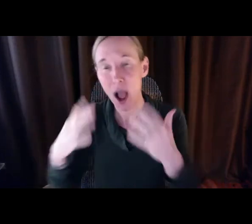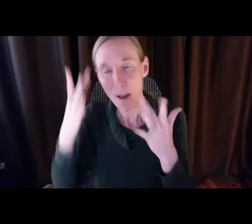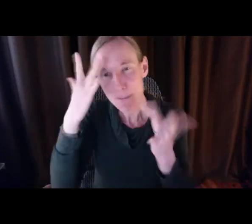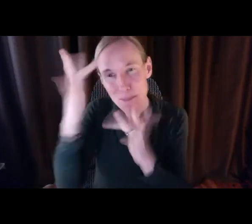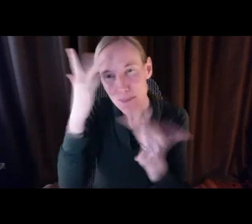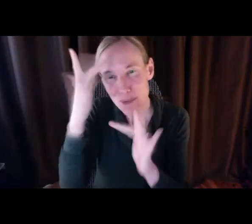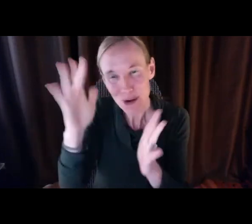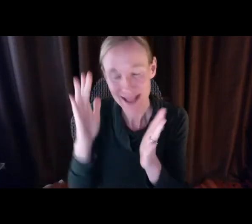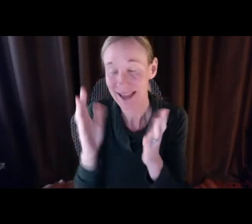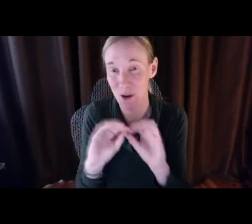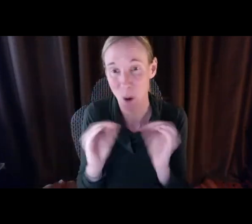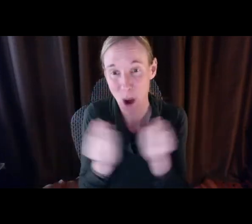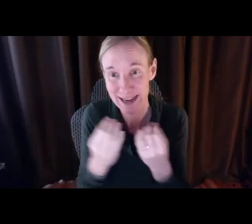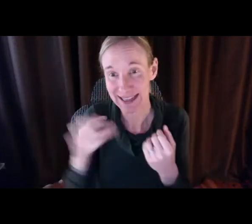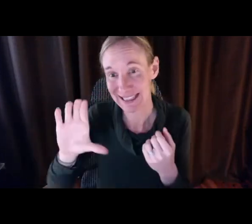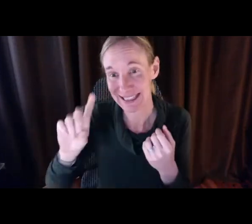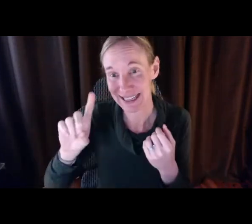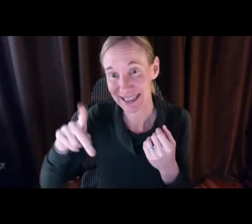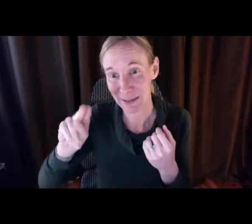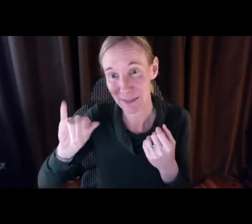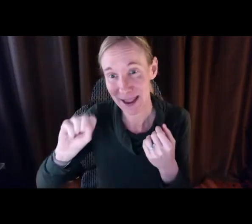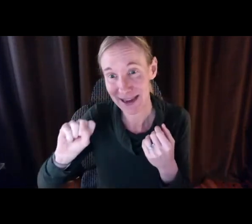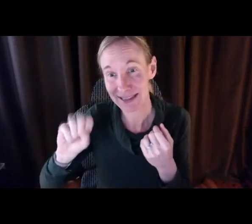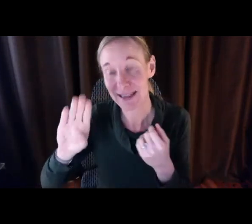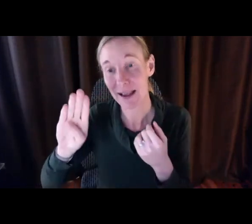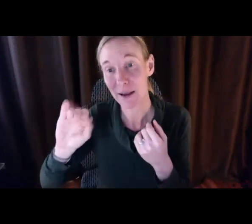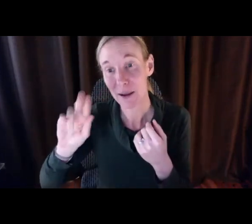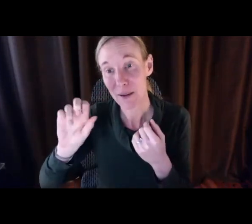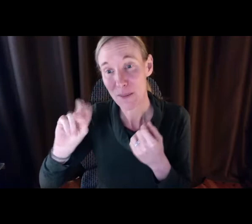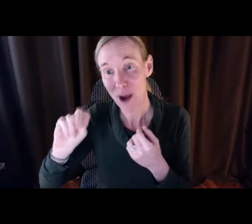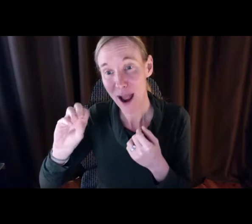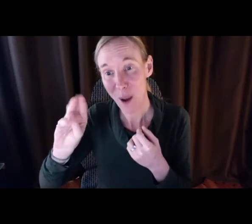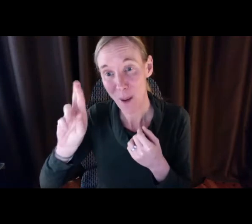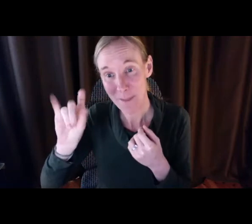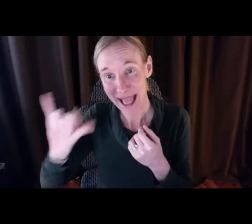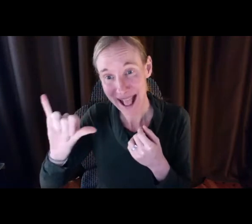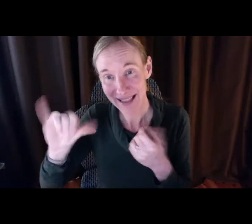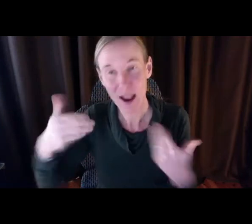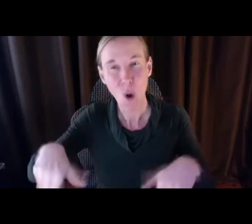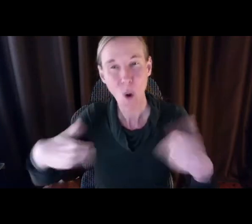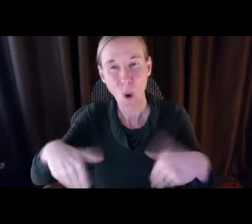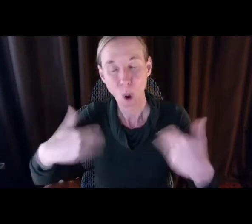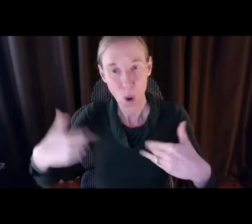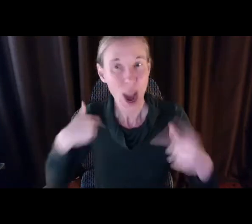post about fair pay. Thanks to the brilliant organizing